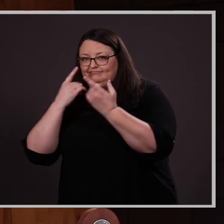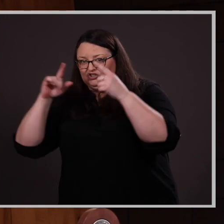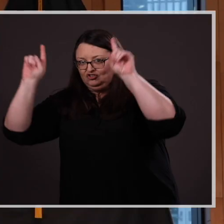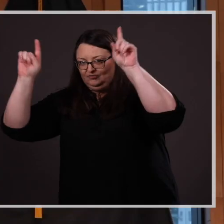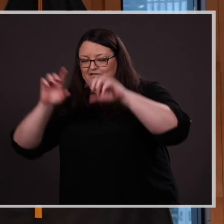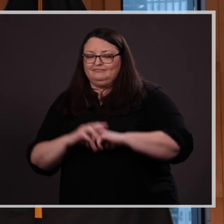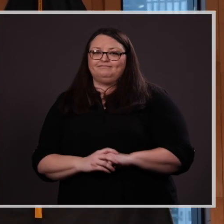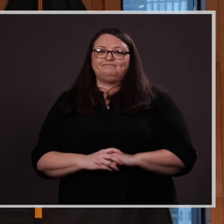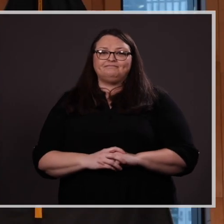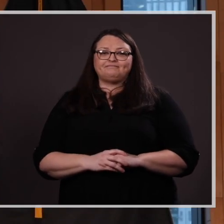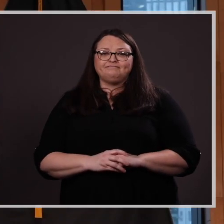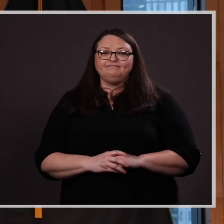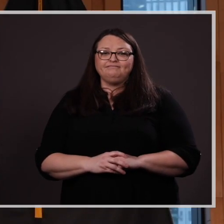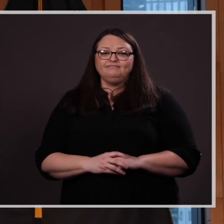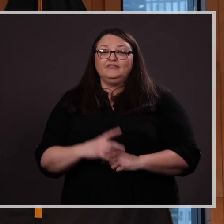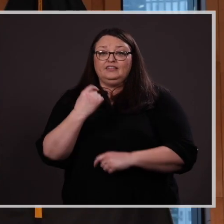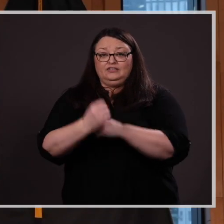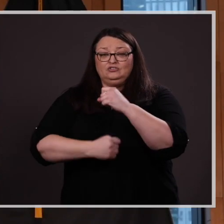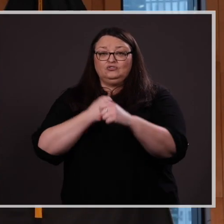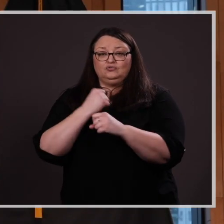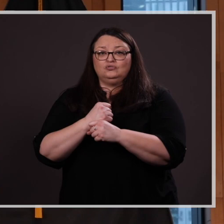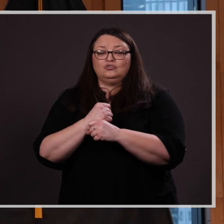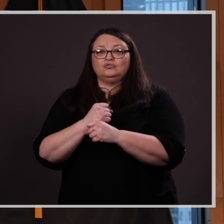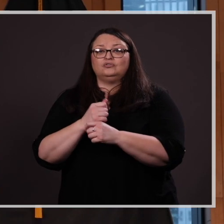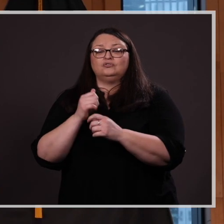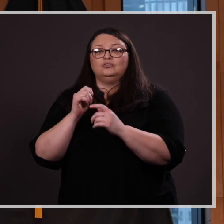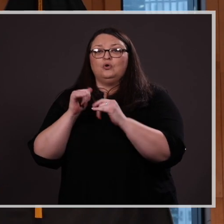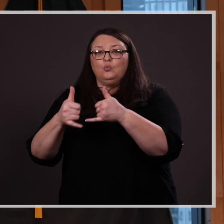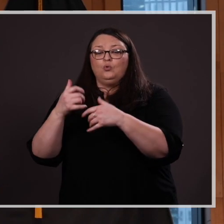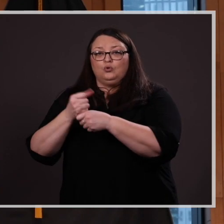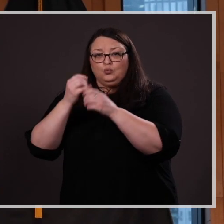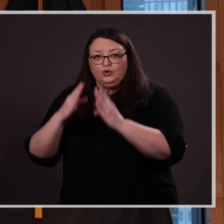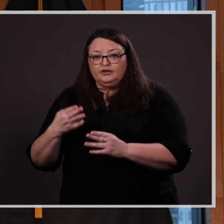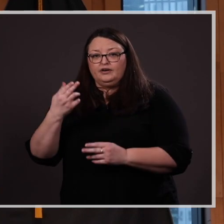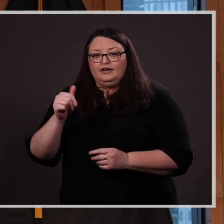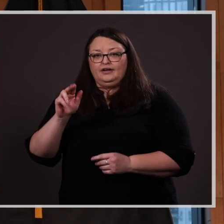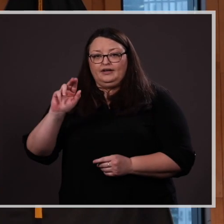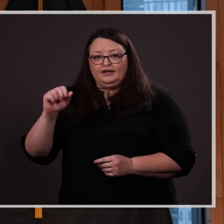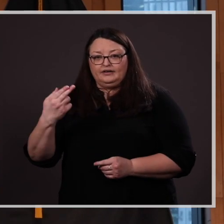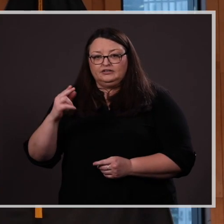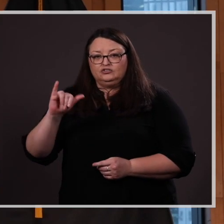achievement. This year’s award winner is Hannah Johnson.